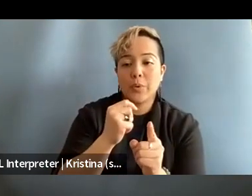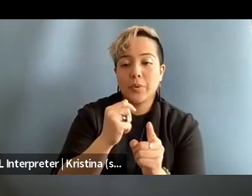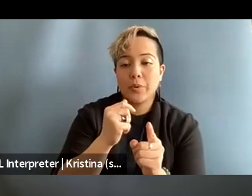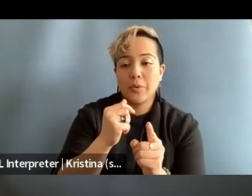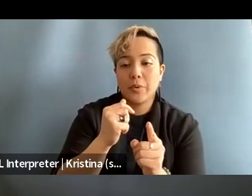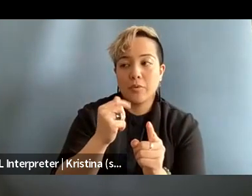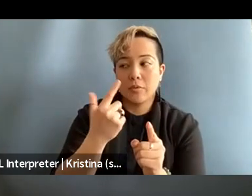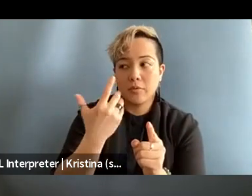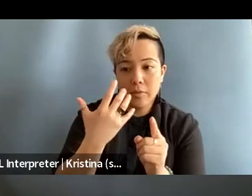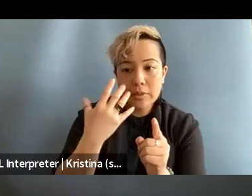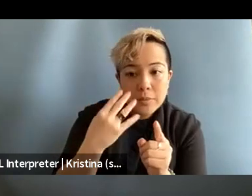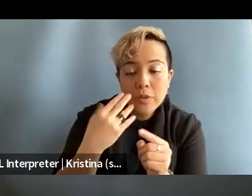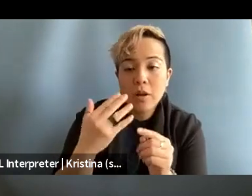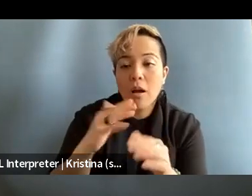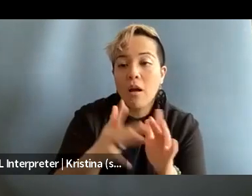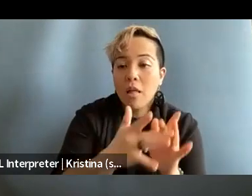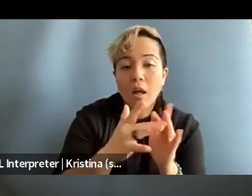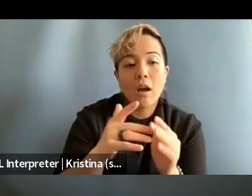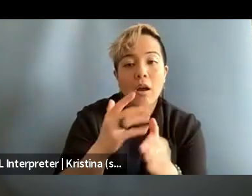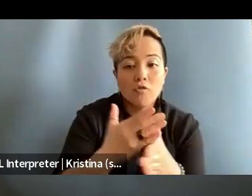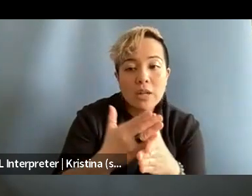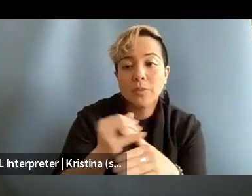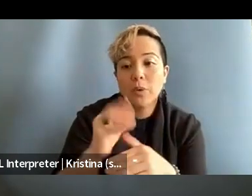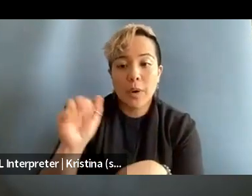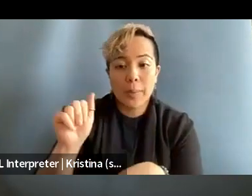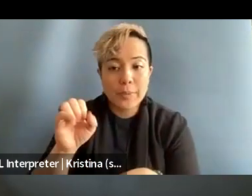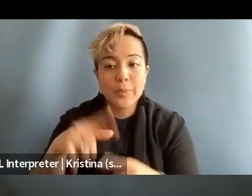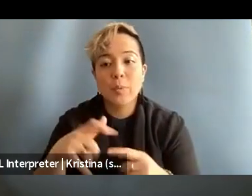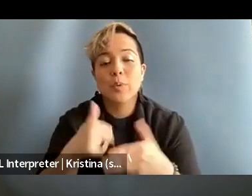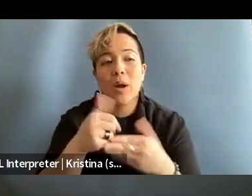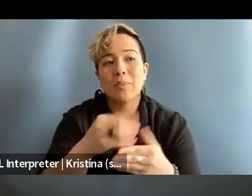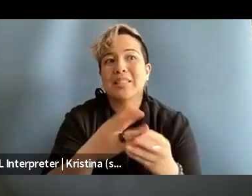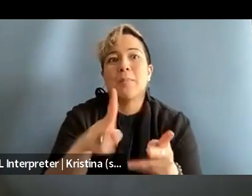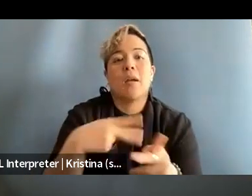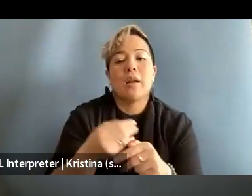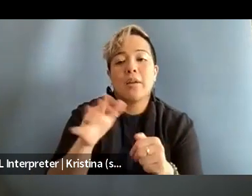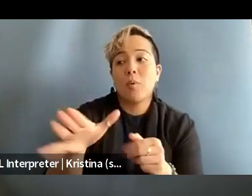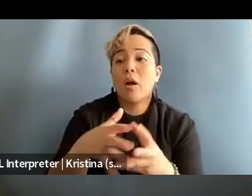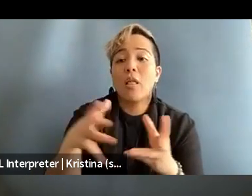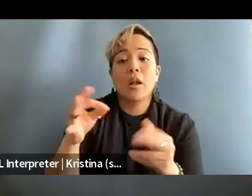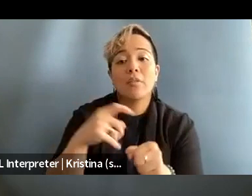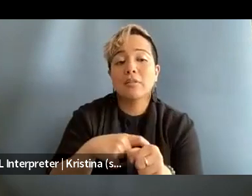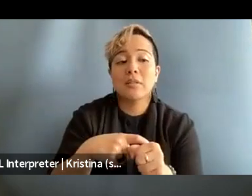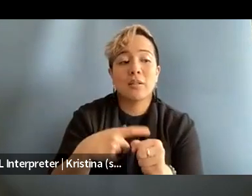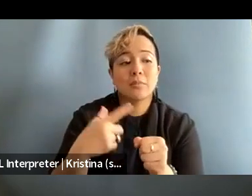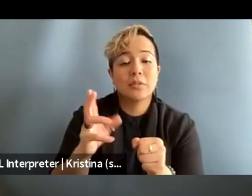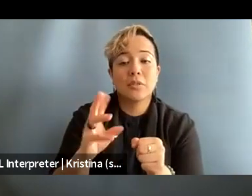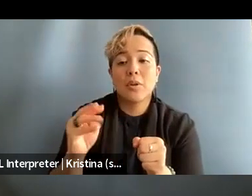or experiencing online harassment or abuse, but you want to help in some sort of way. A lot of the times the nonprofits